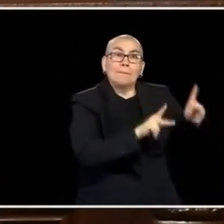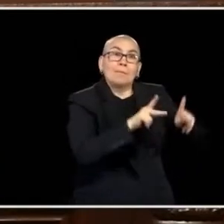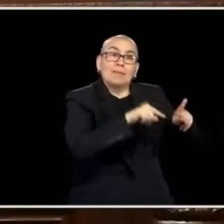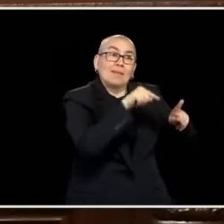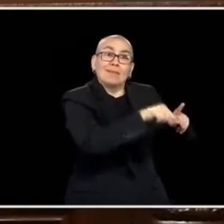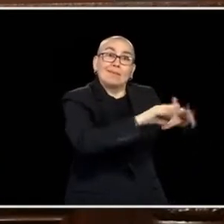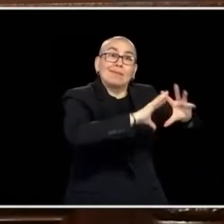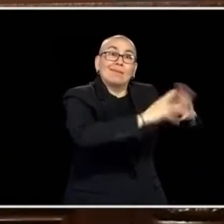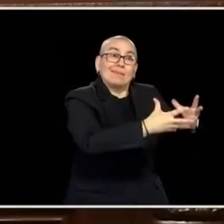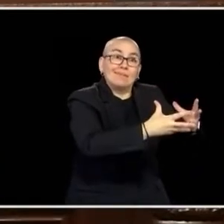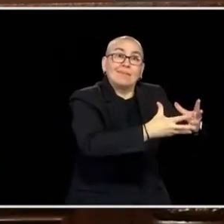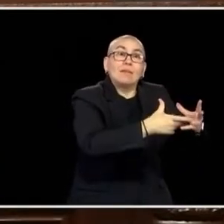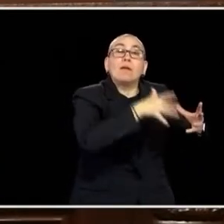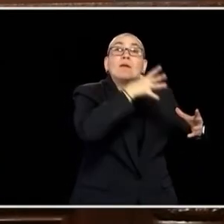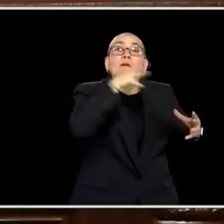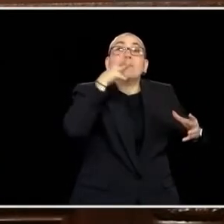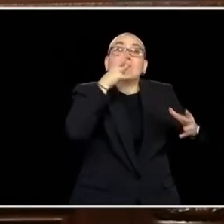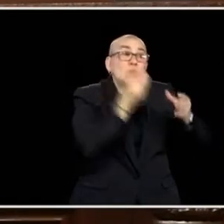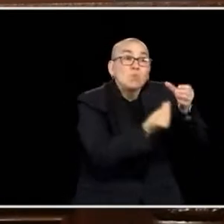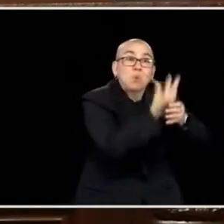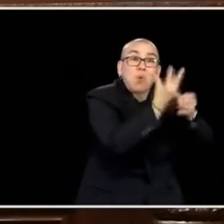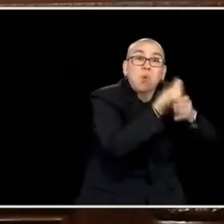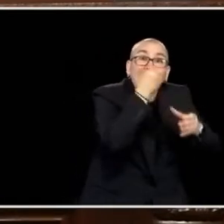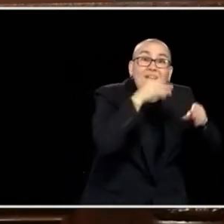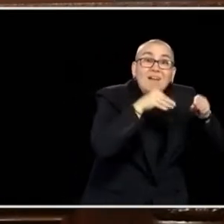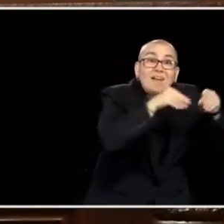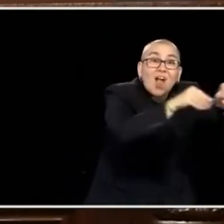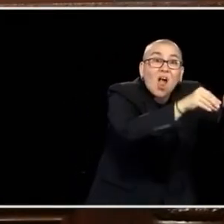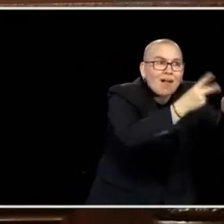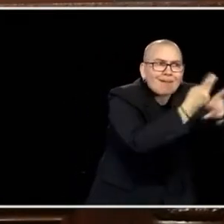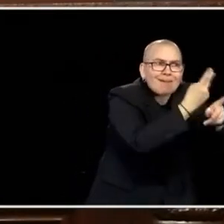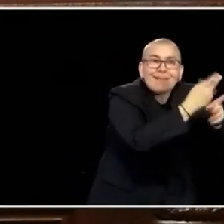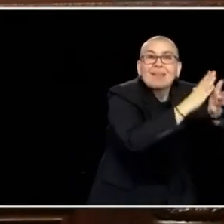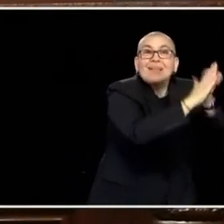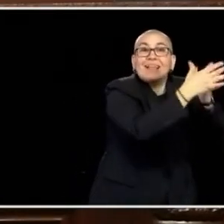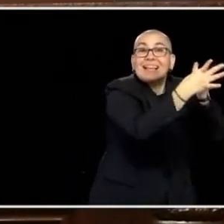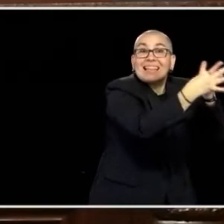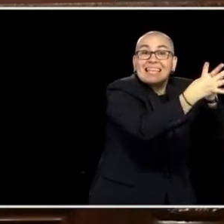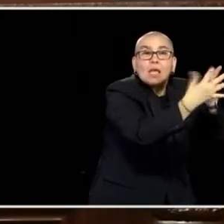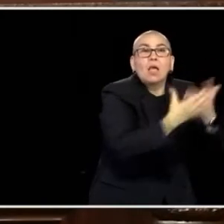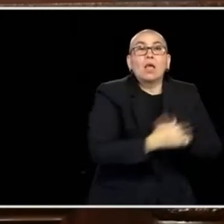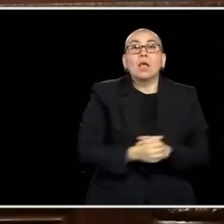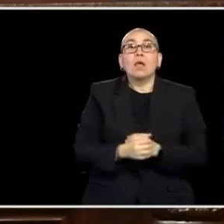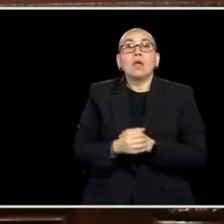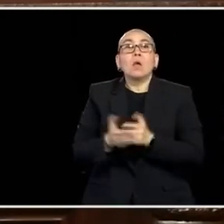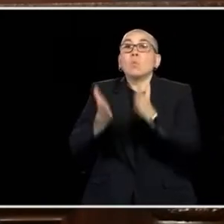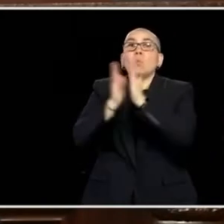MANY CASES, OUR AGRICULTURAL PRODUCERS ARE LEADING THE WAY. SEQUESTERING CARBON AND MOVING